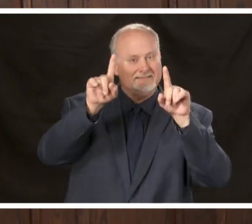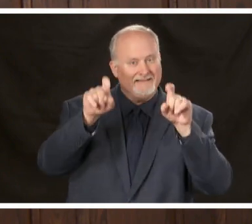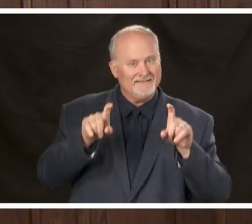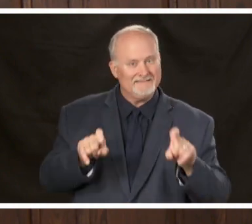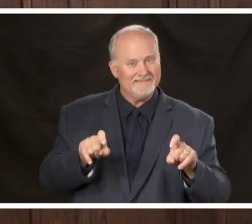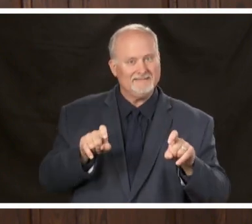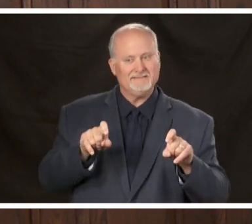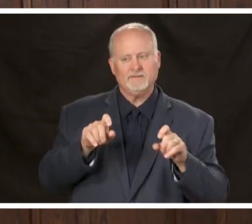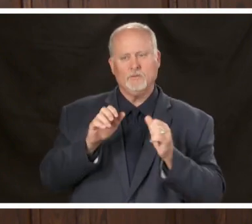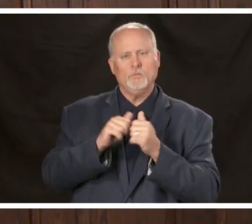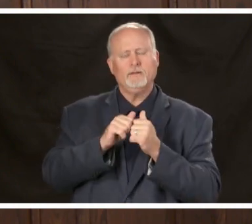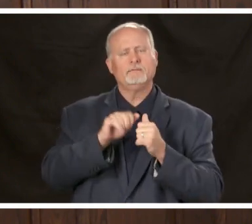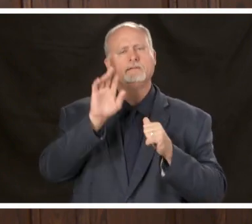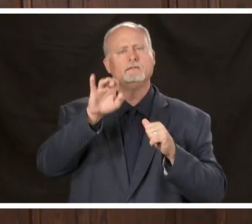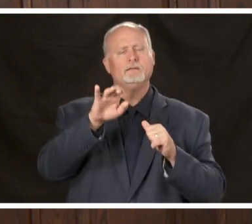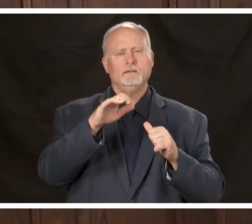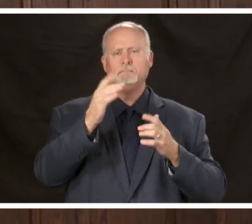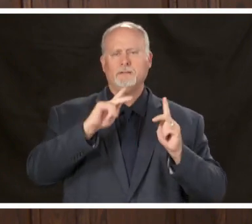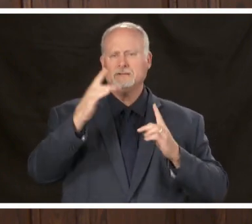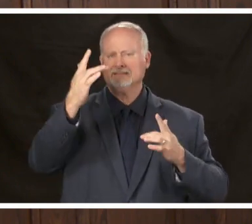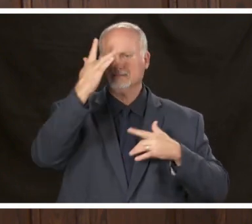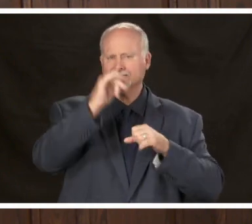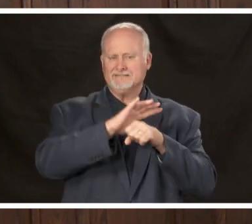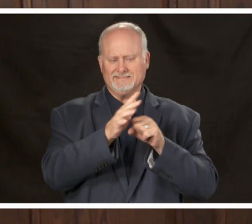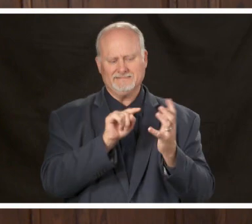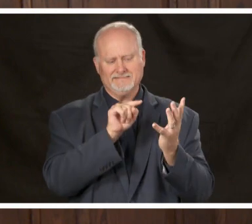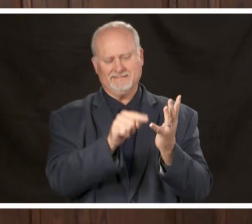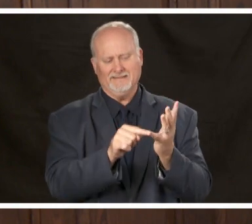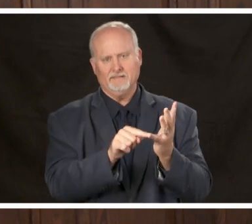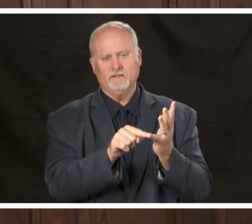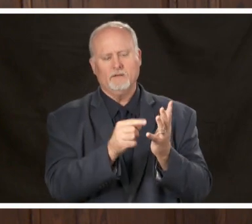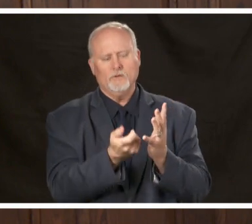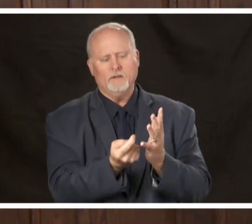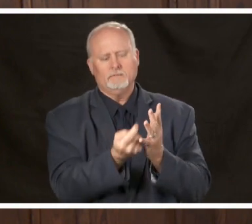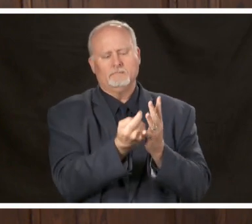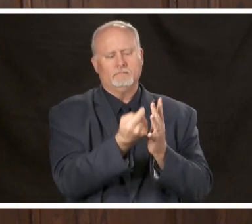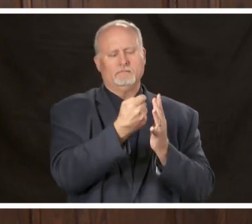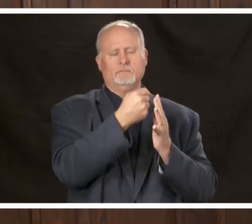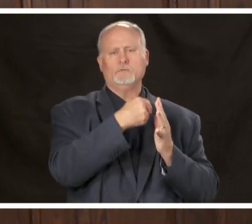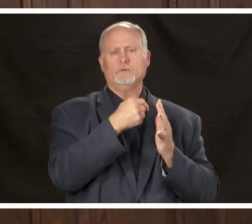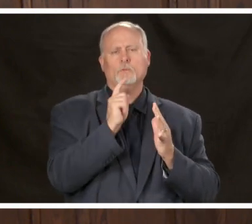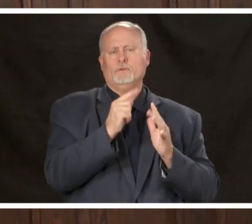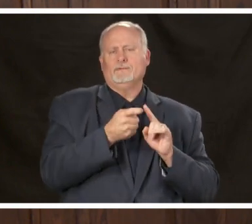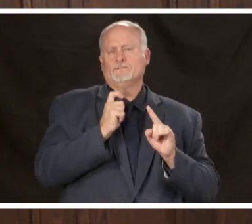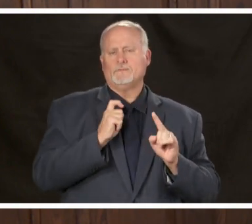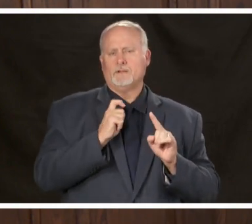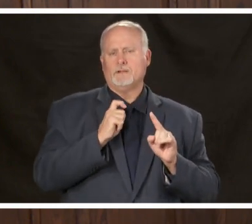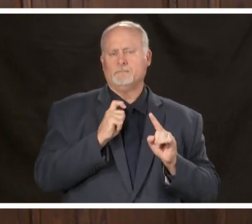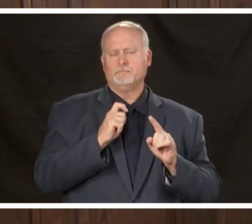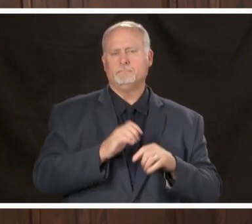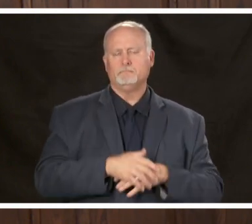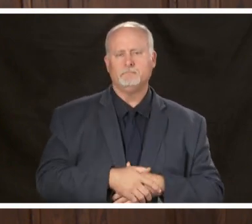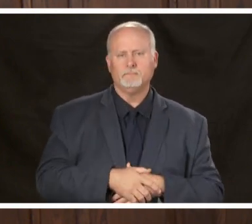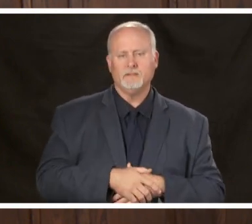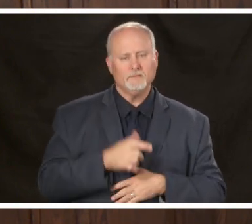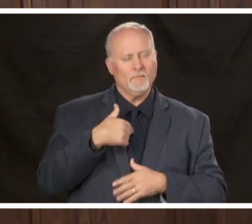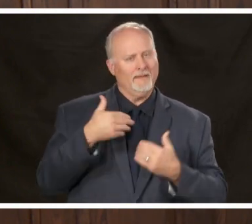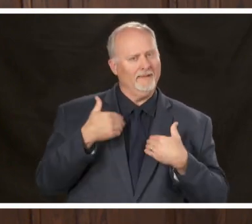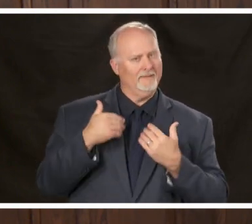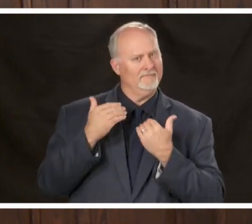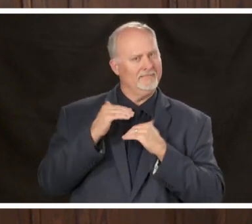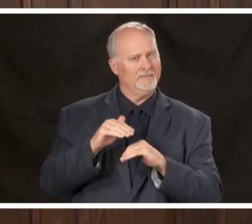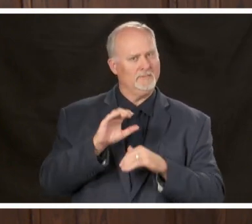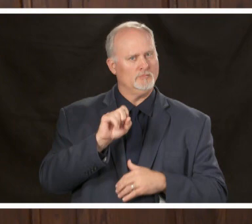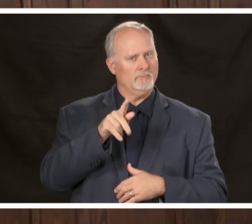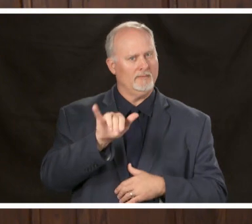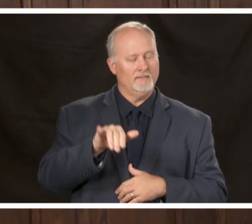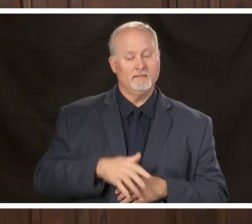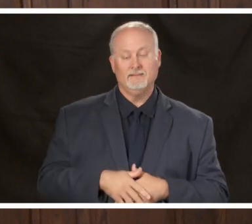contact tracing and we do have a limited supply the plan to watch this new level